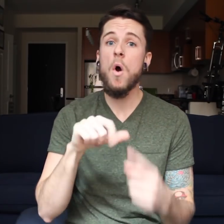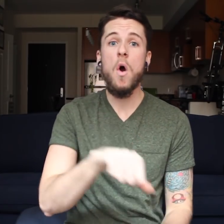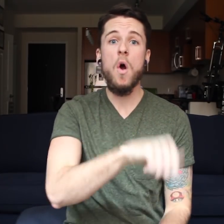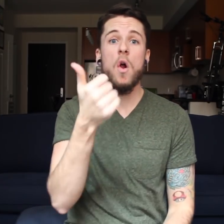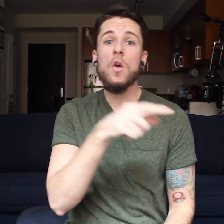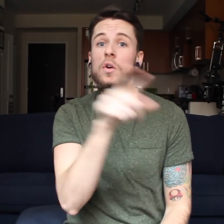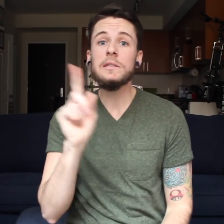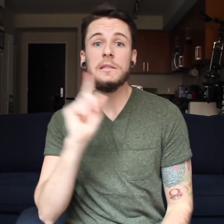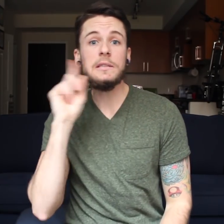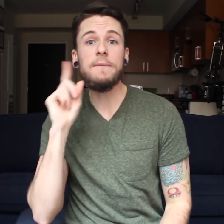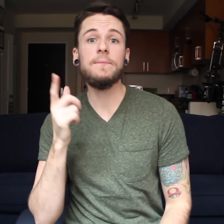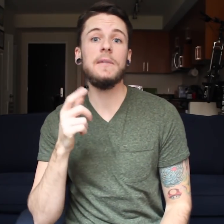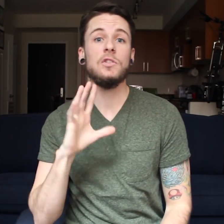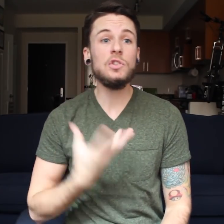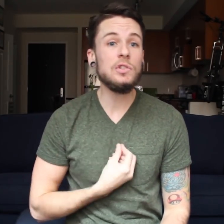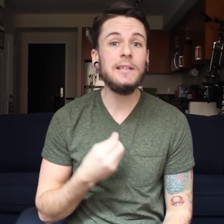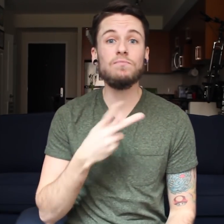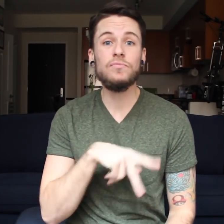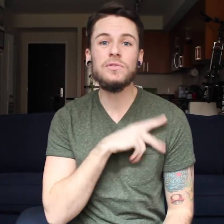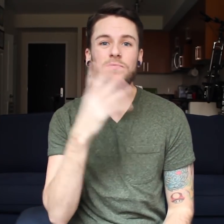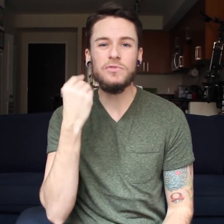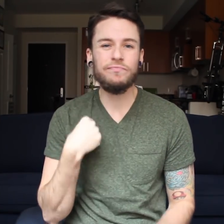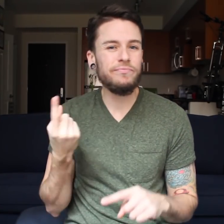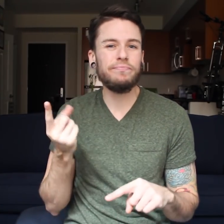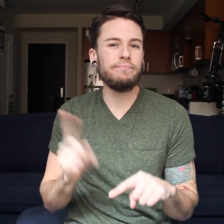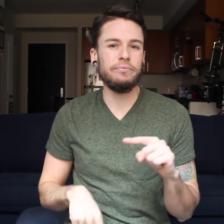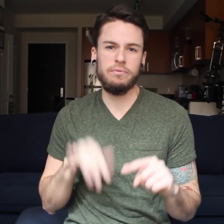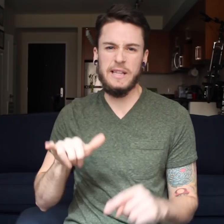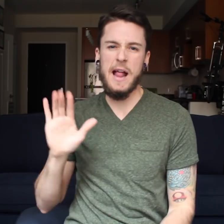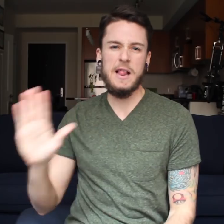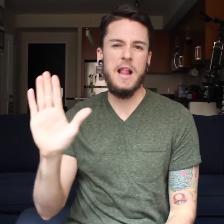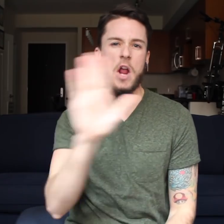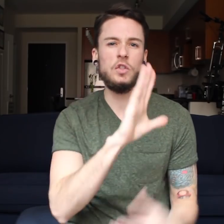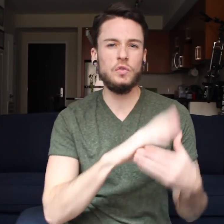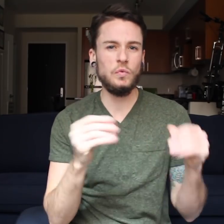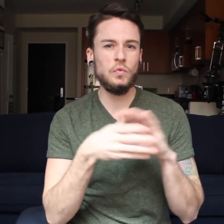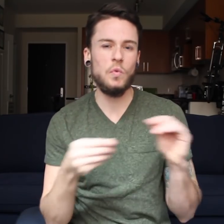other deaf trans’ experiences. Those experiences are their stories